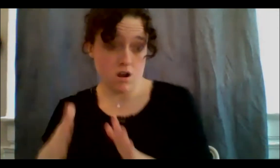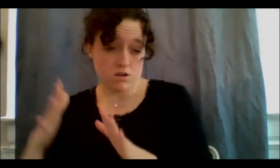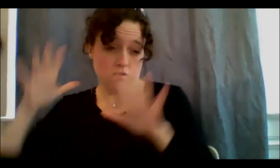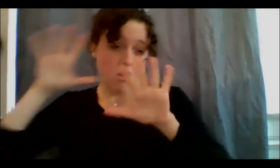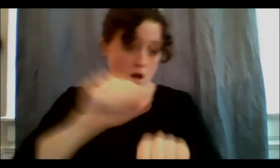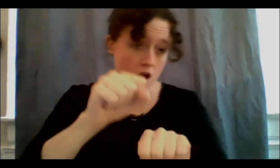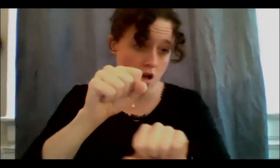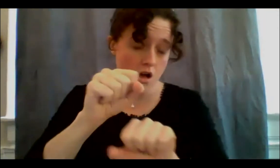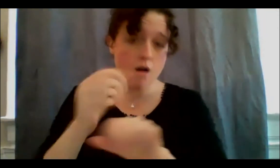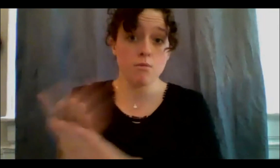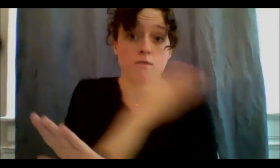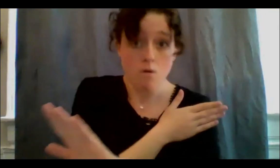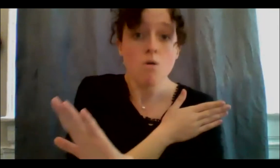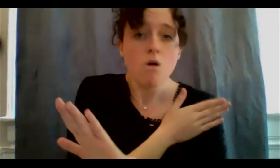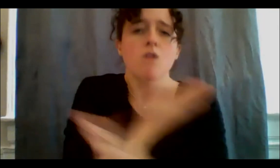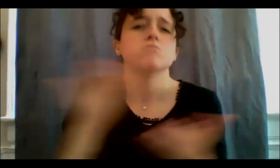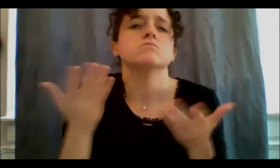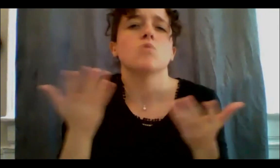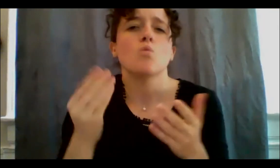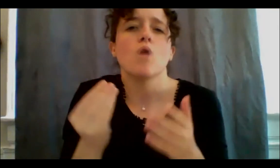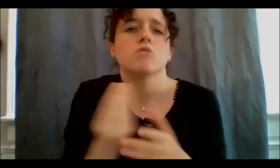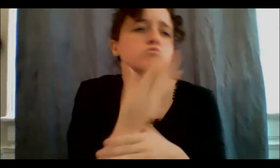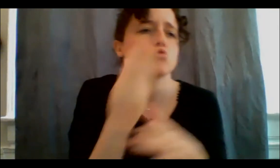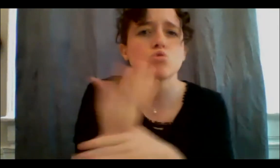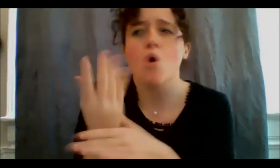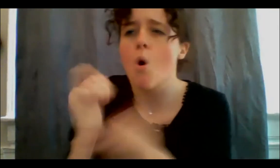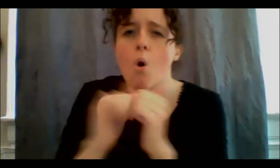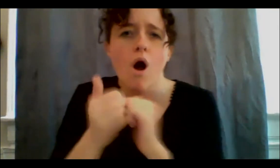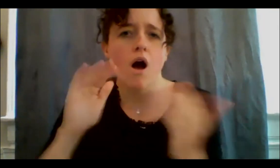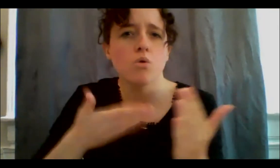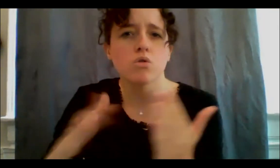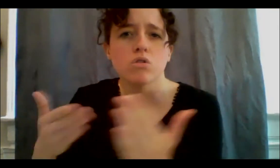all kinds of various means, some intentional and some unintentional.